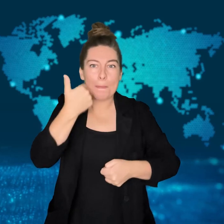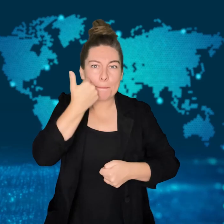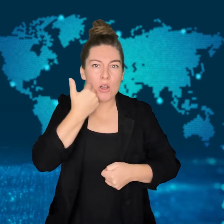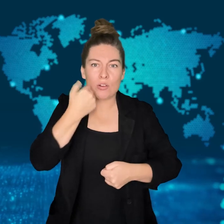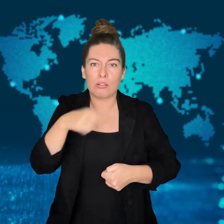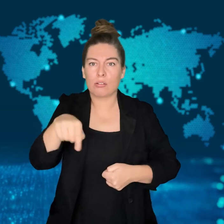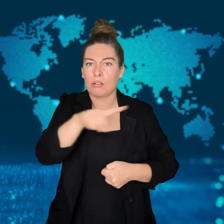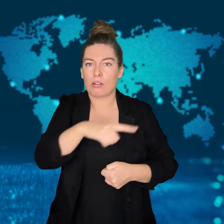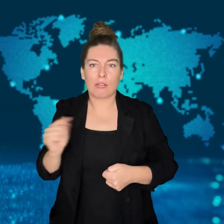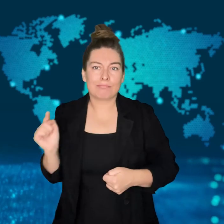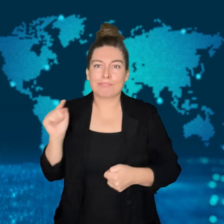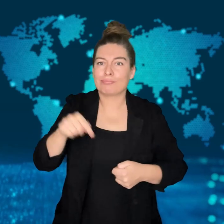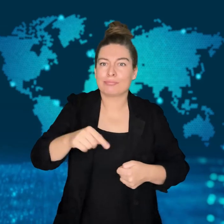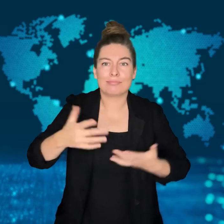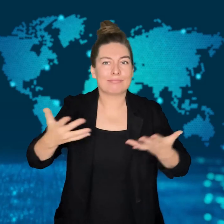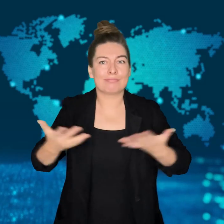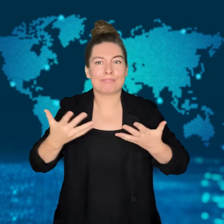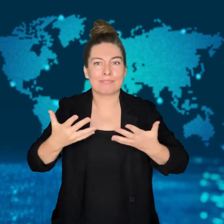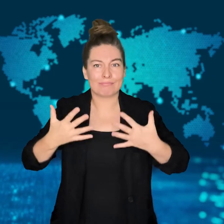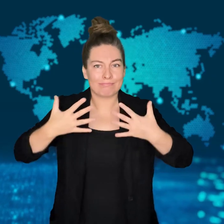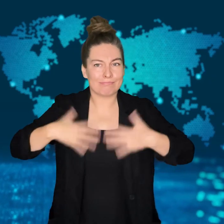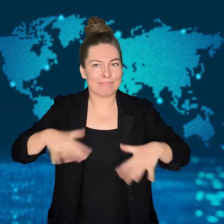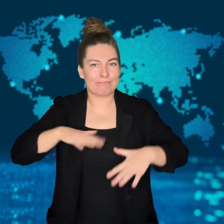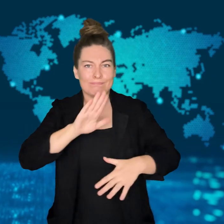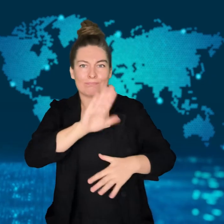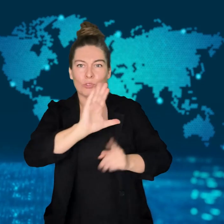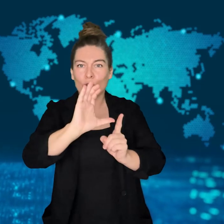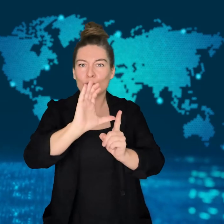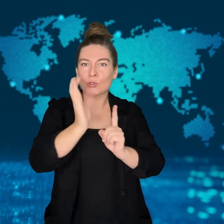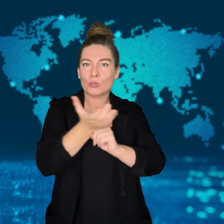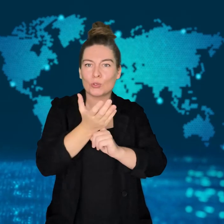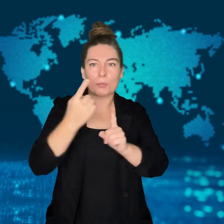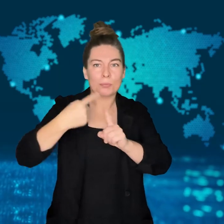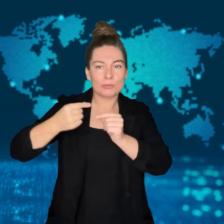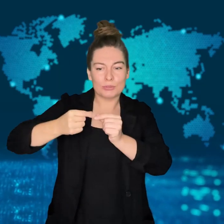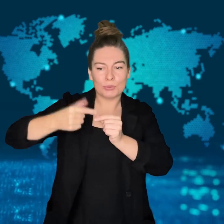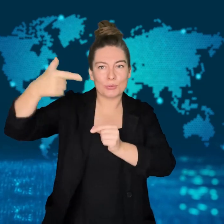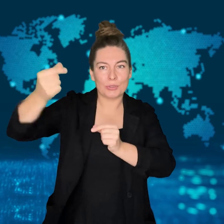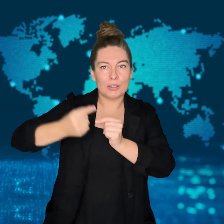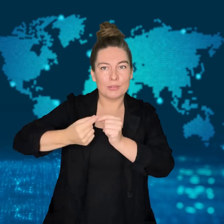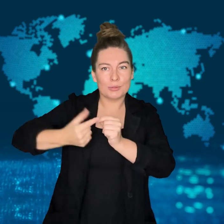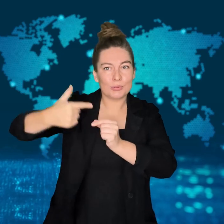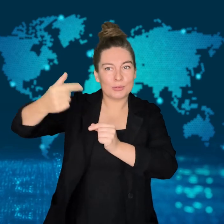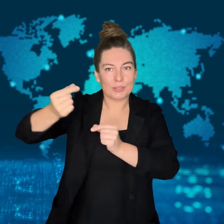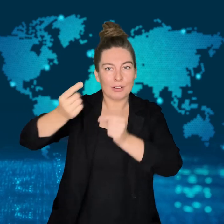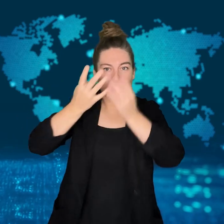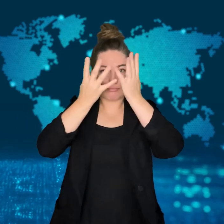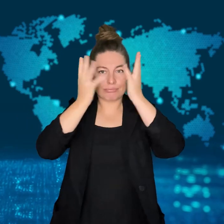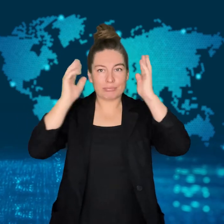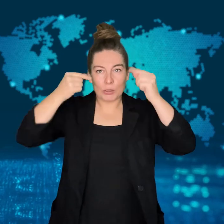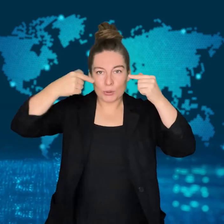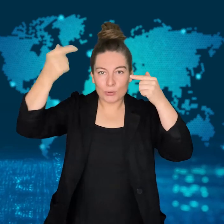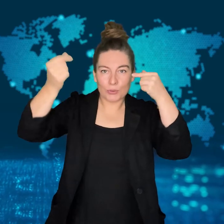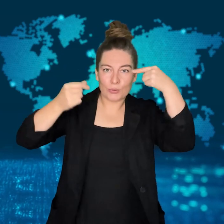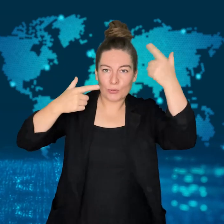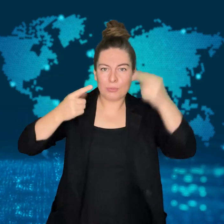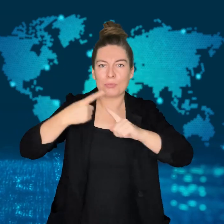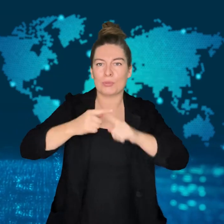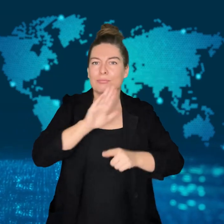and traditional cloaks.